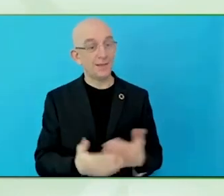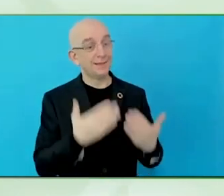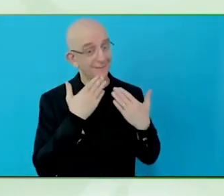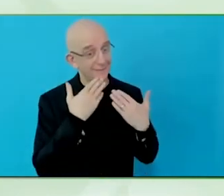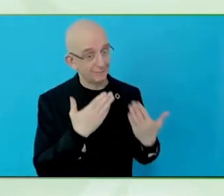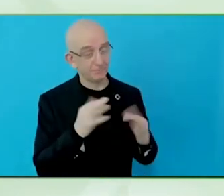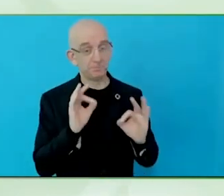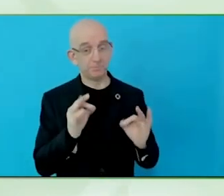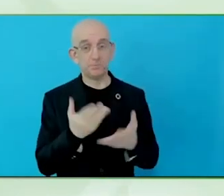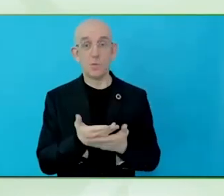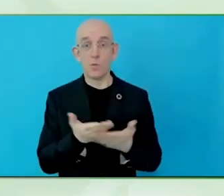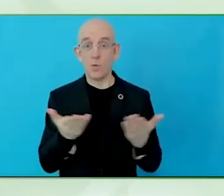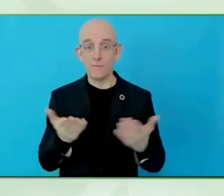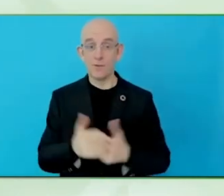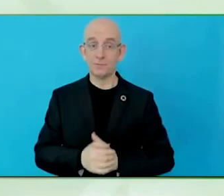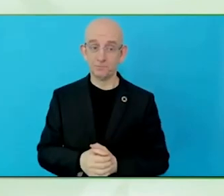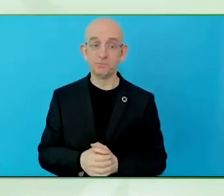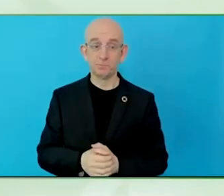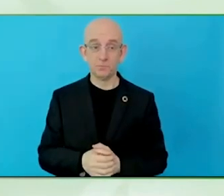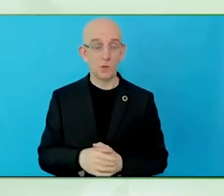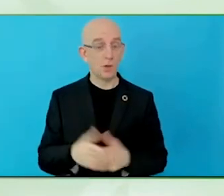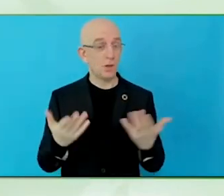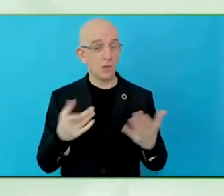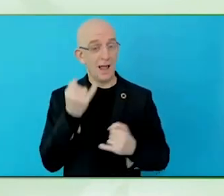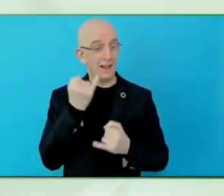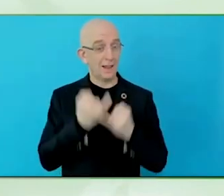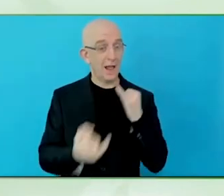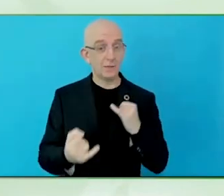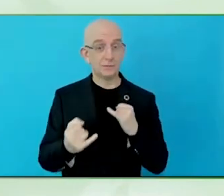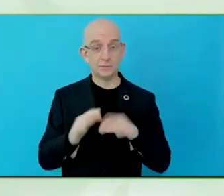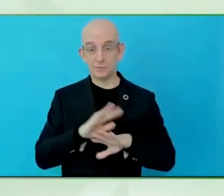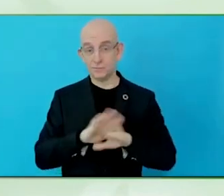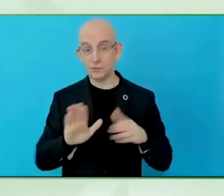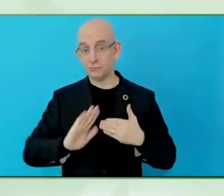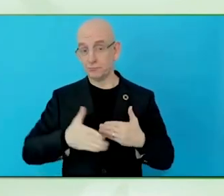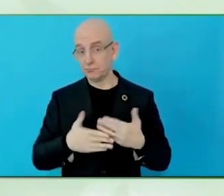they are from the disability or accessibility community, or they